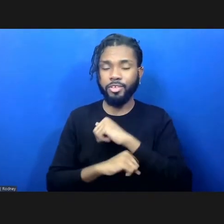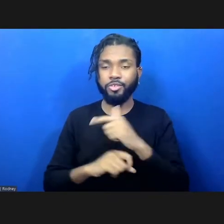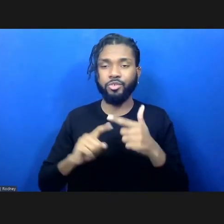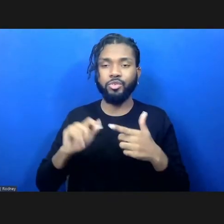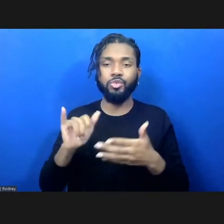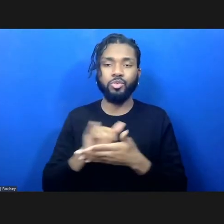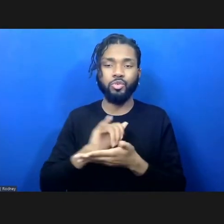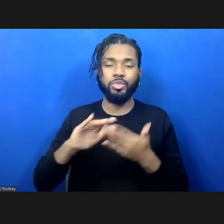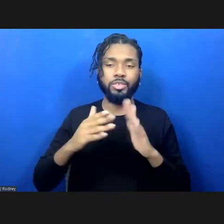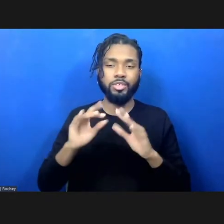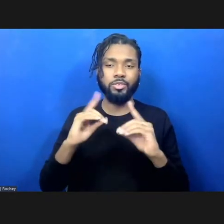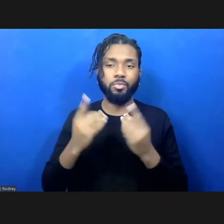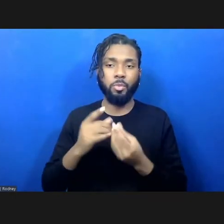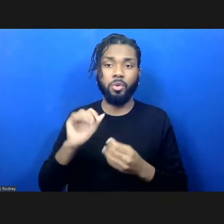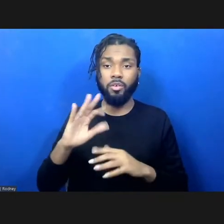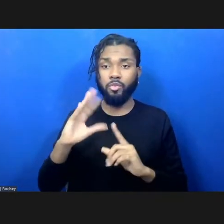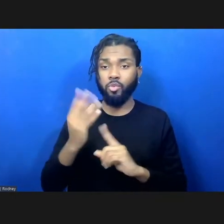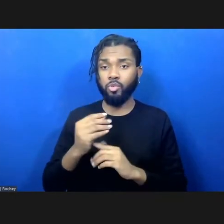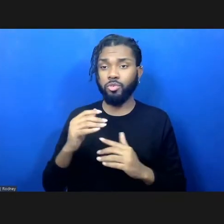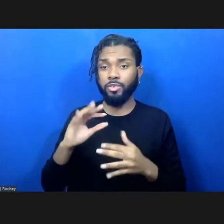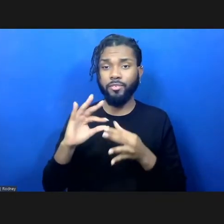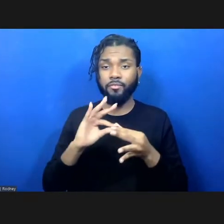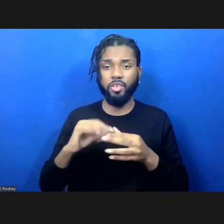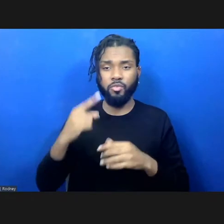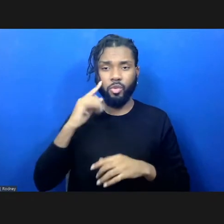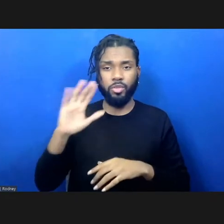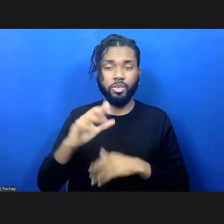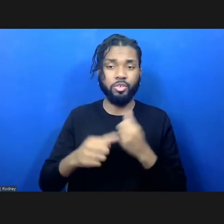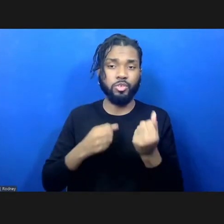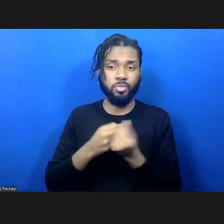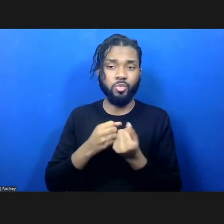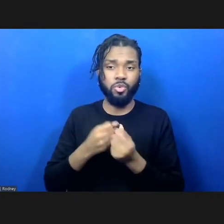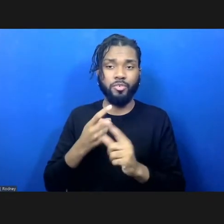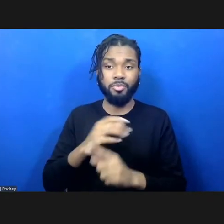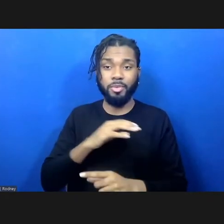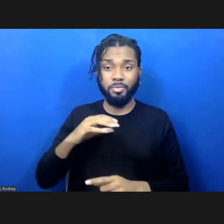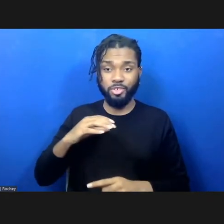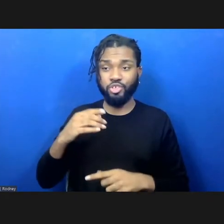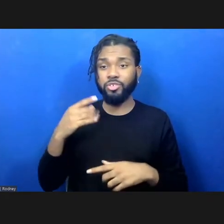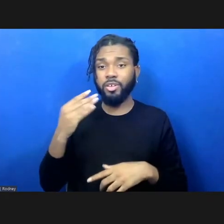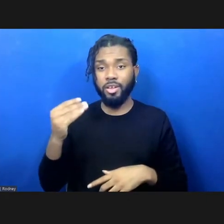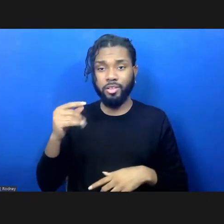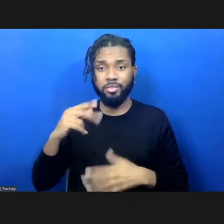Affairs for their generous support of the commission and the program, as well